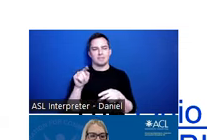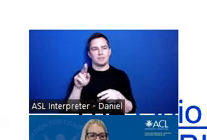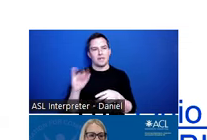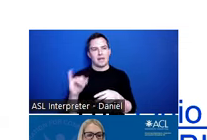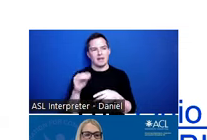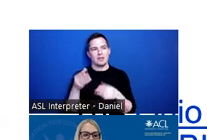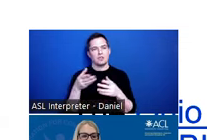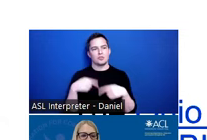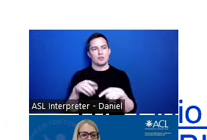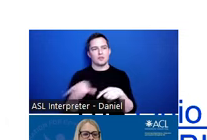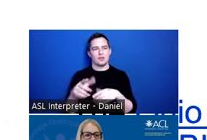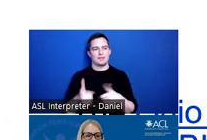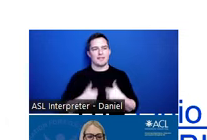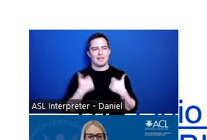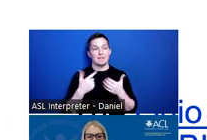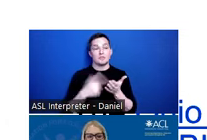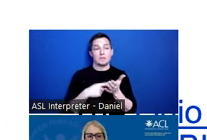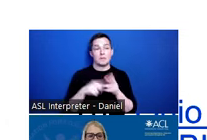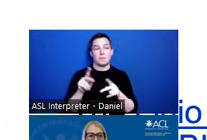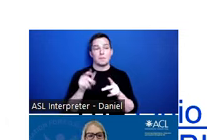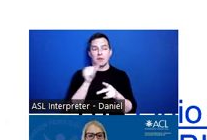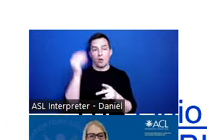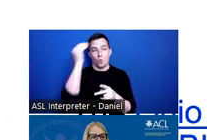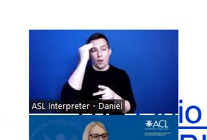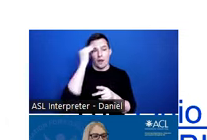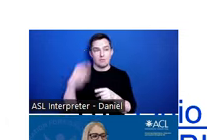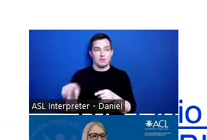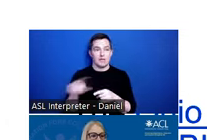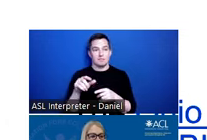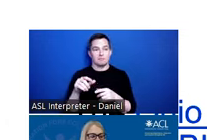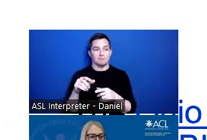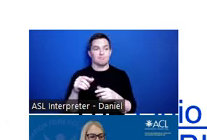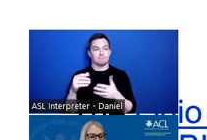lifetime. Sometimes, an individual is not aware that they’ve sustained a traumatic brain injury,